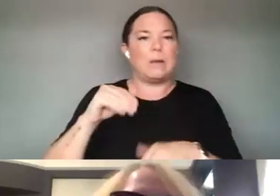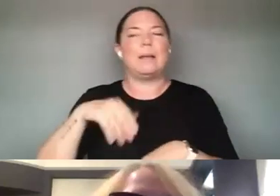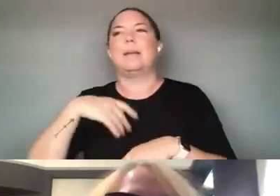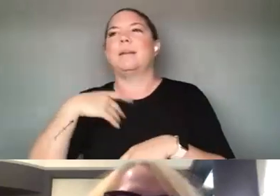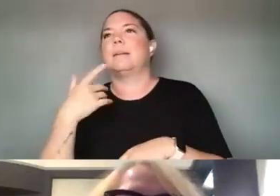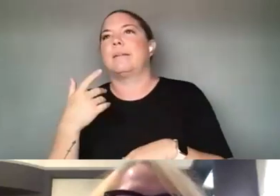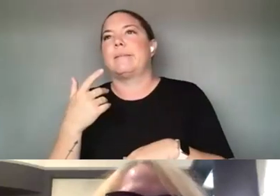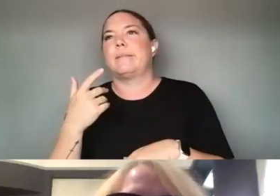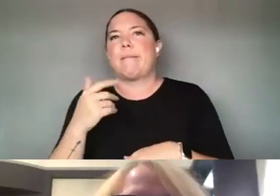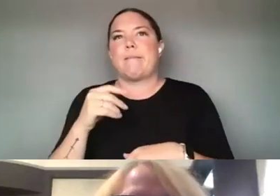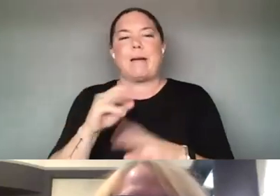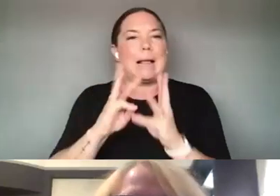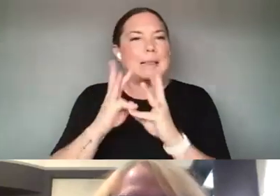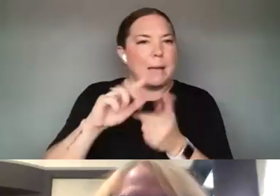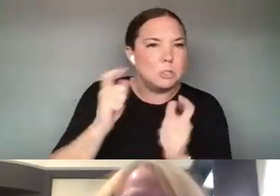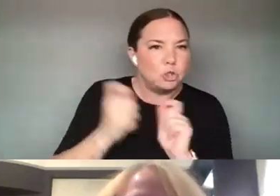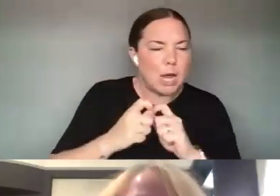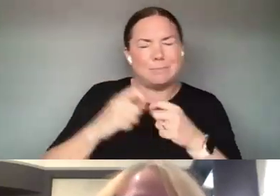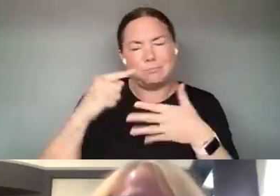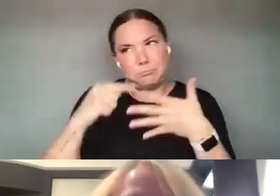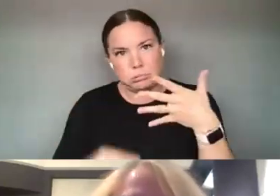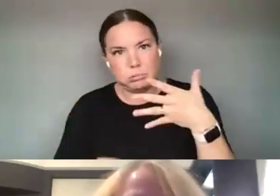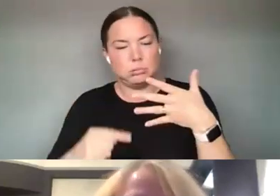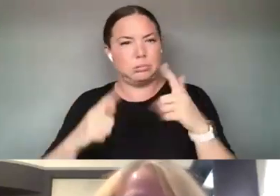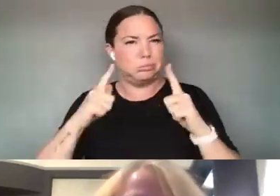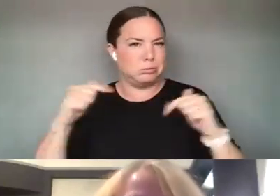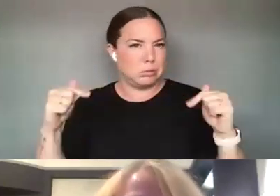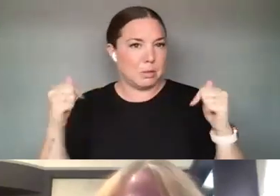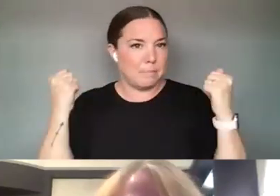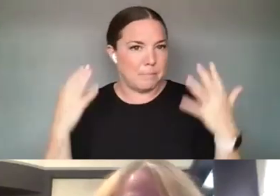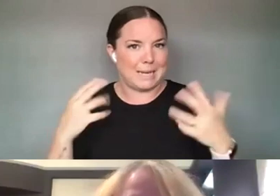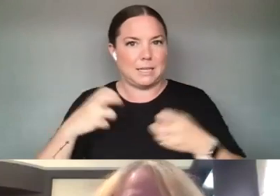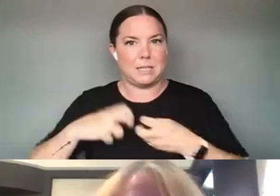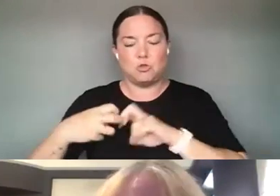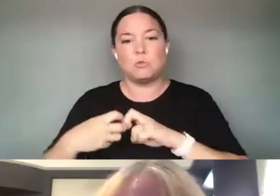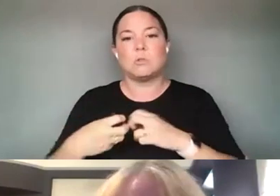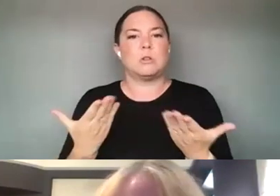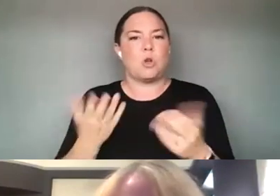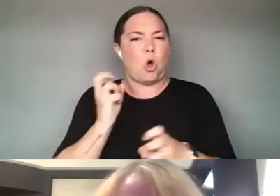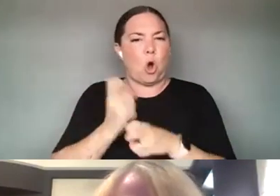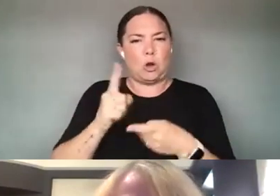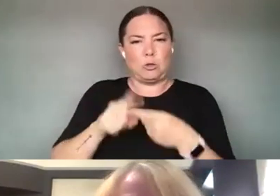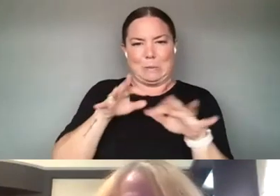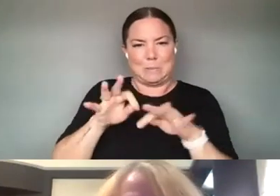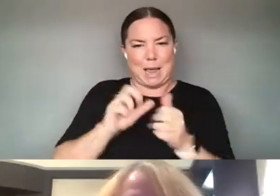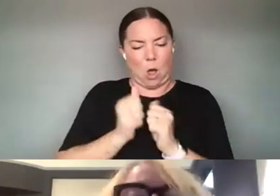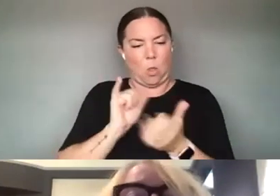IS HOW MANY OF THOSE ISSUES HAVE KIND OF MIGRATED INTO THE DIGITAL REALM AS WELL. SO IF YOU LOOK AT